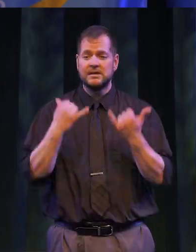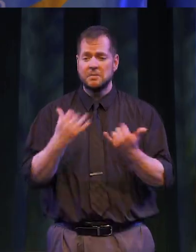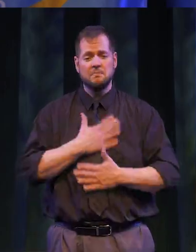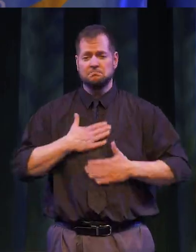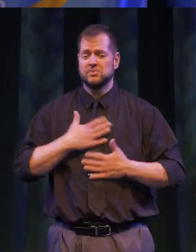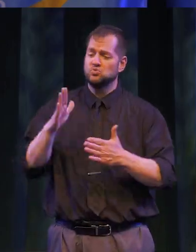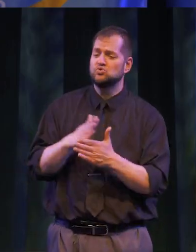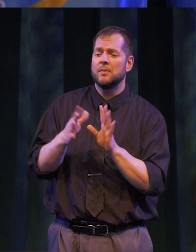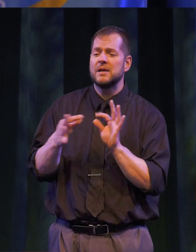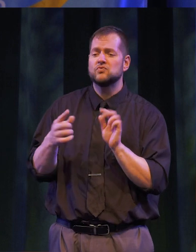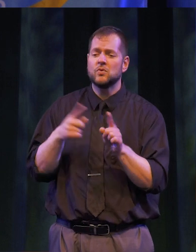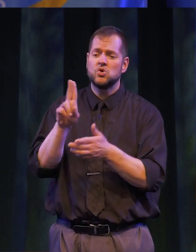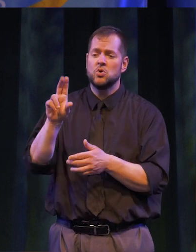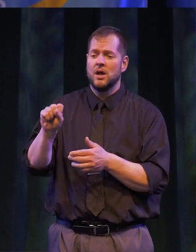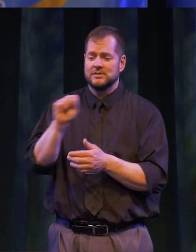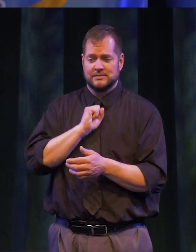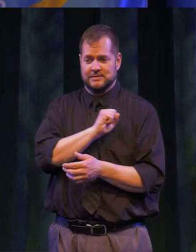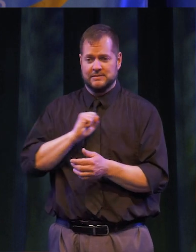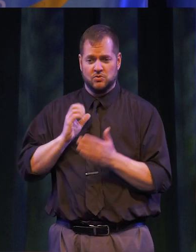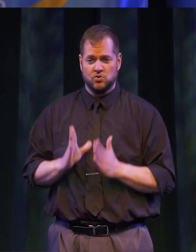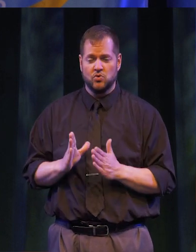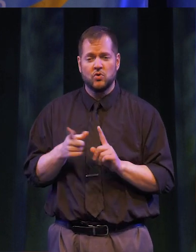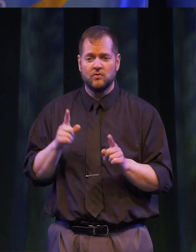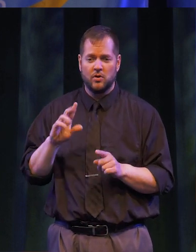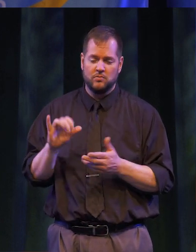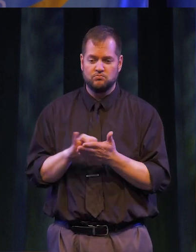NOW I AM PLEASED TO SHARE A MESSAGE FROM THE UNITED STATES SENATOR FROM NEW YORK STATE,